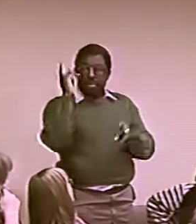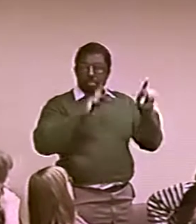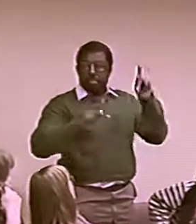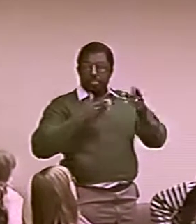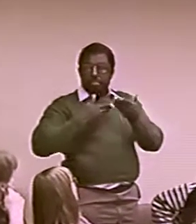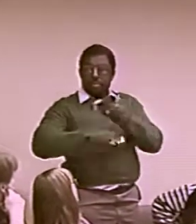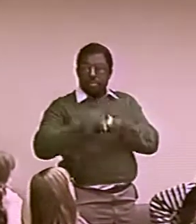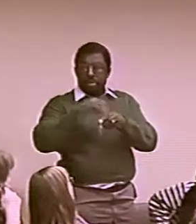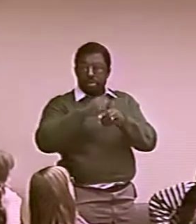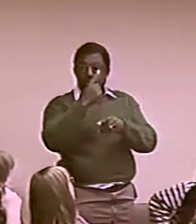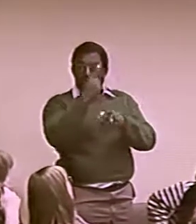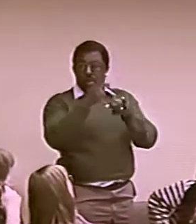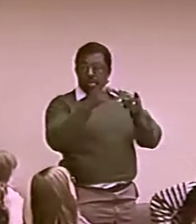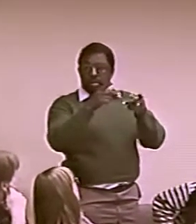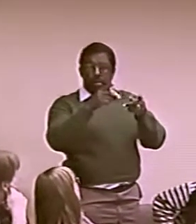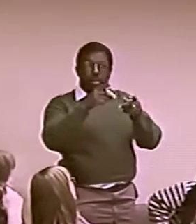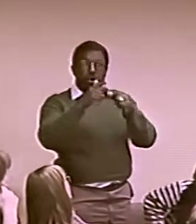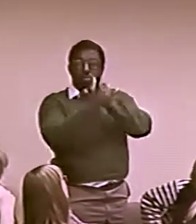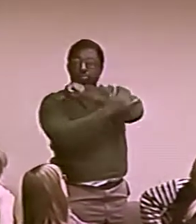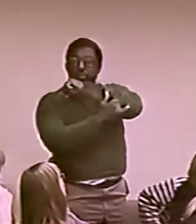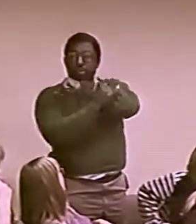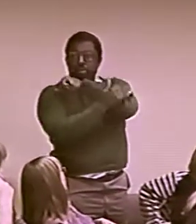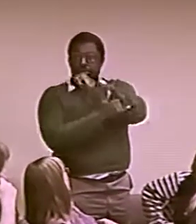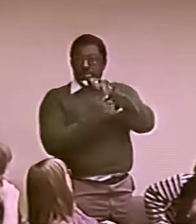WE'RE ALSO PART OF A LARGER, BROADER CULTURE...